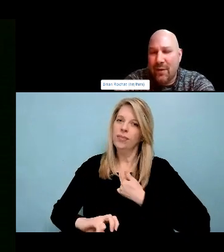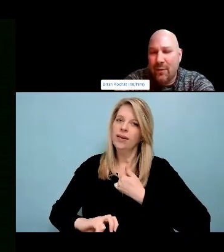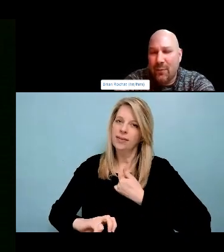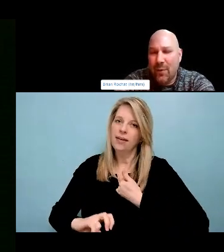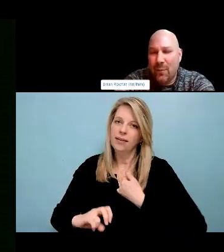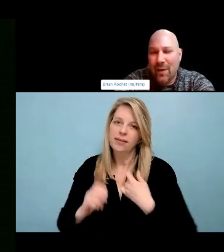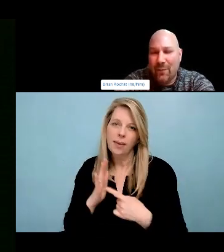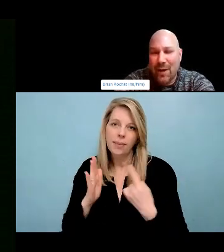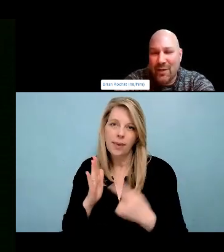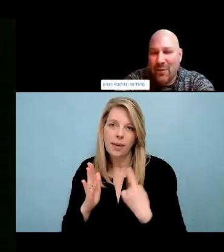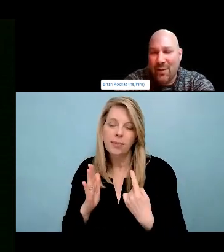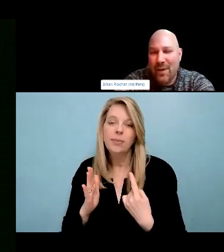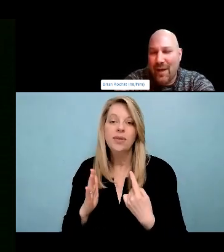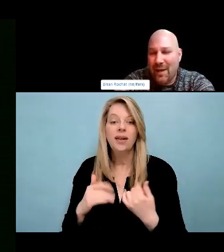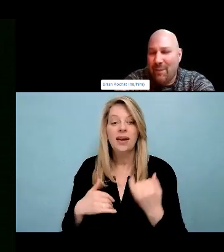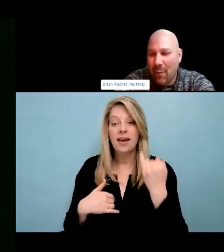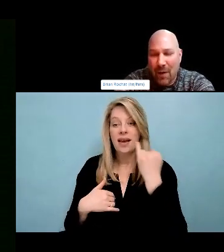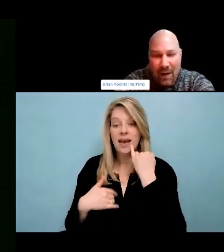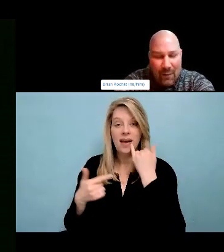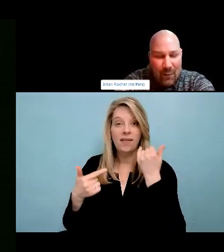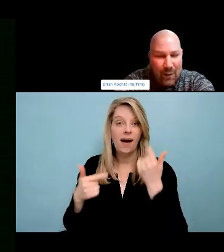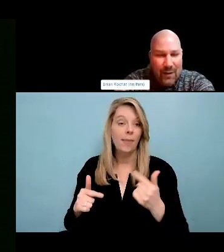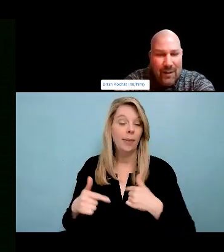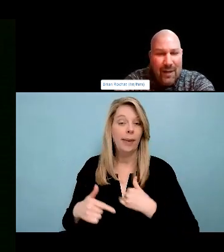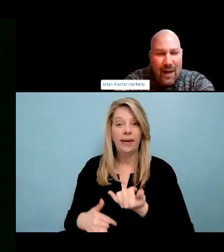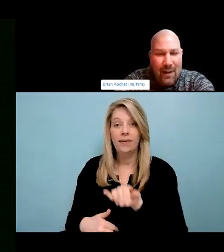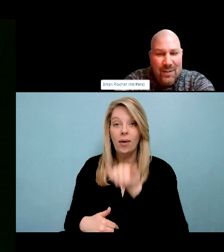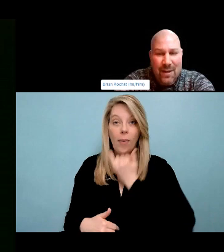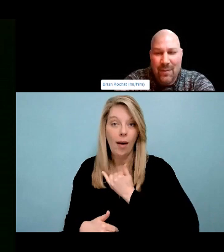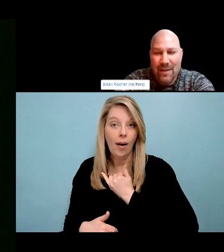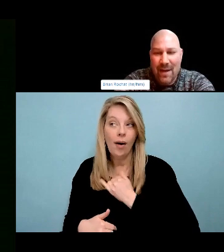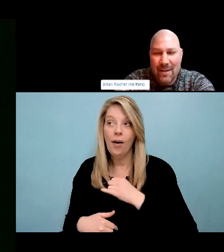themselves harmful but the conditions in which people use substances themselves harmful,